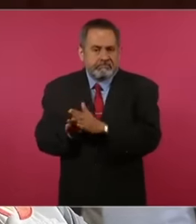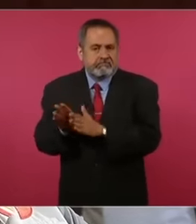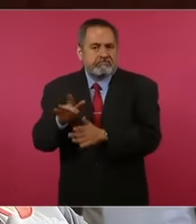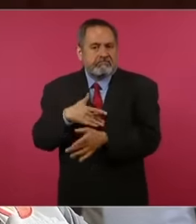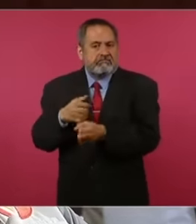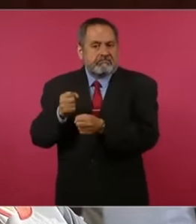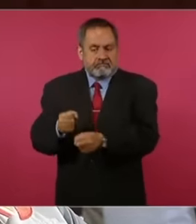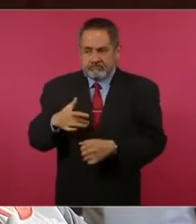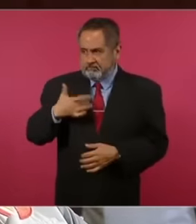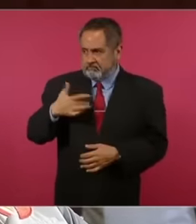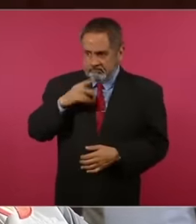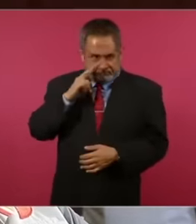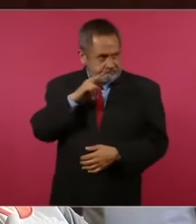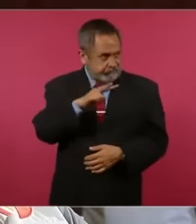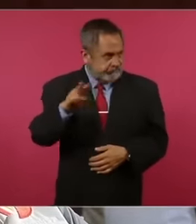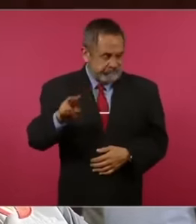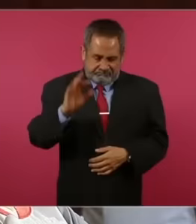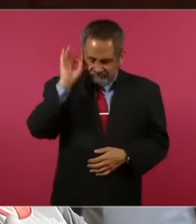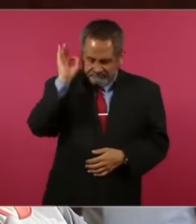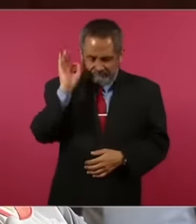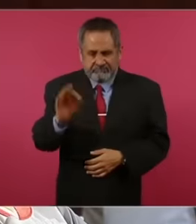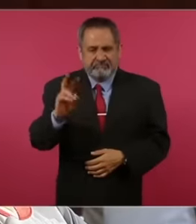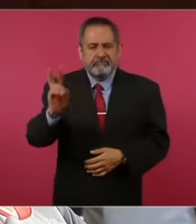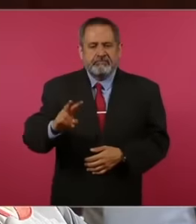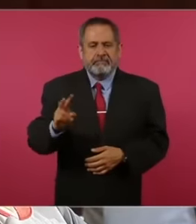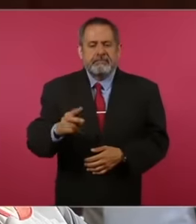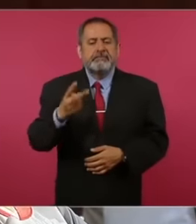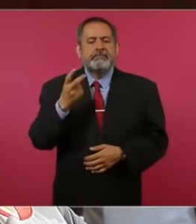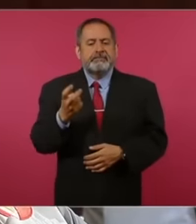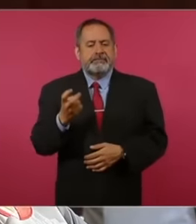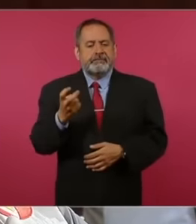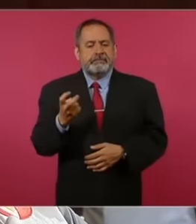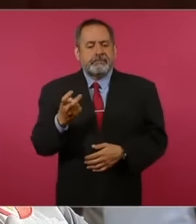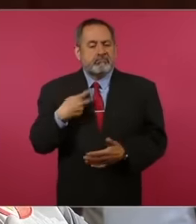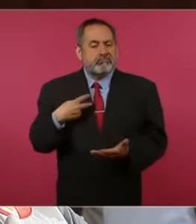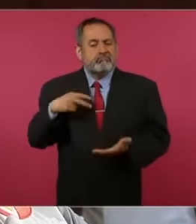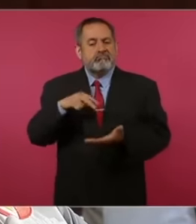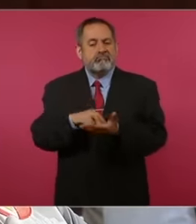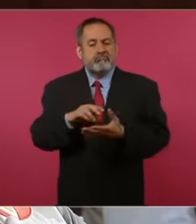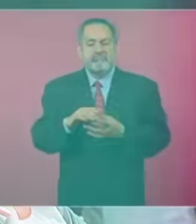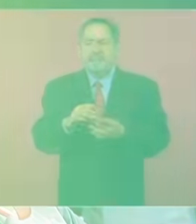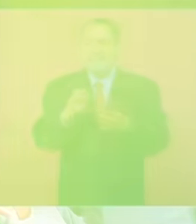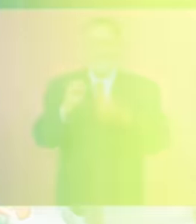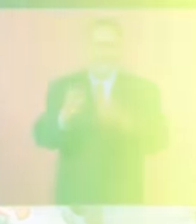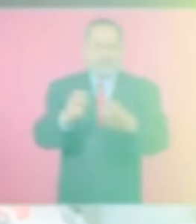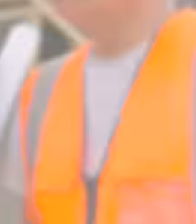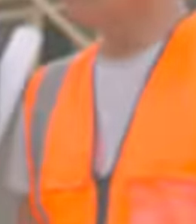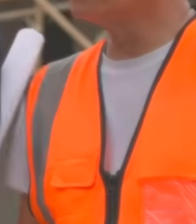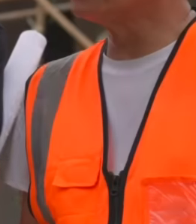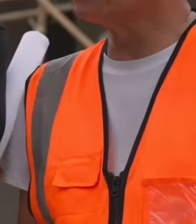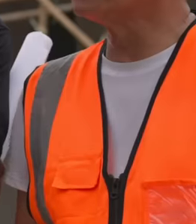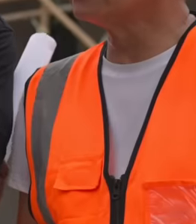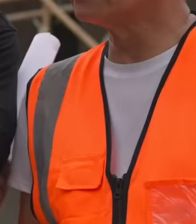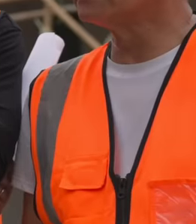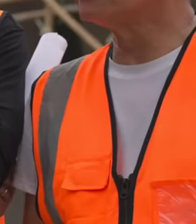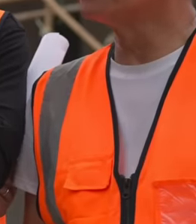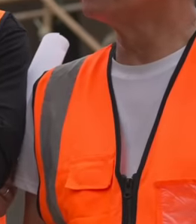is felt and seen and that is why now the Mexican dream is very common, many Mexicans who